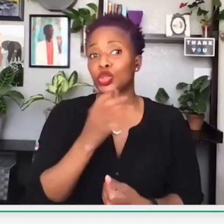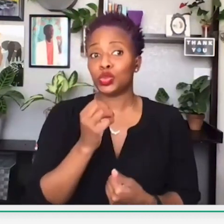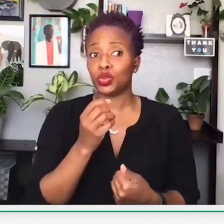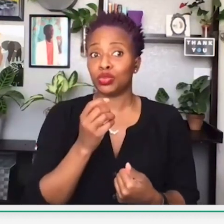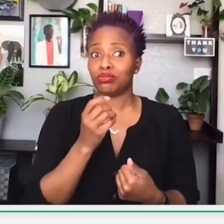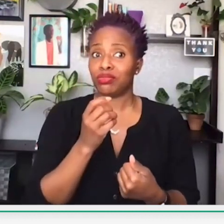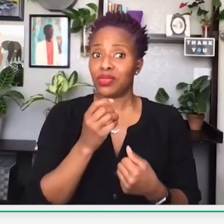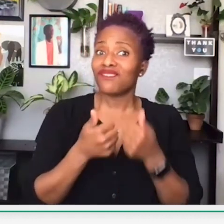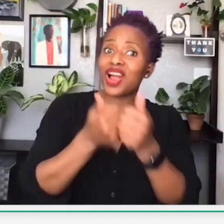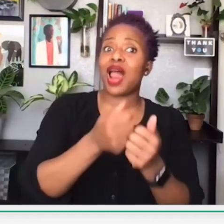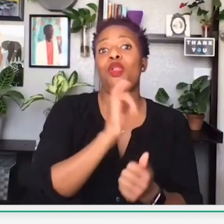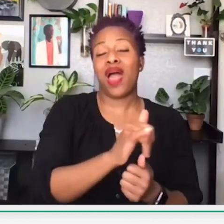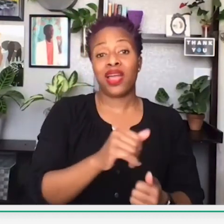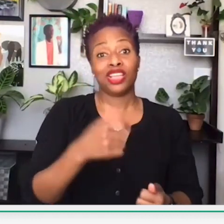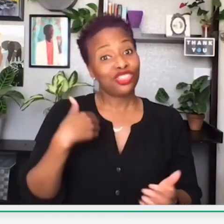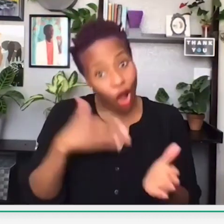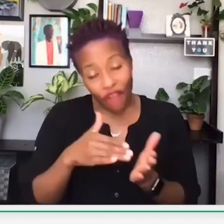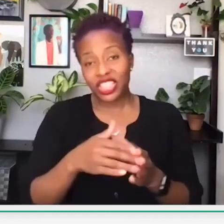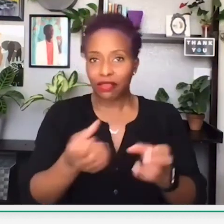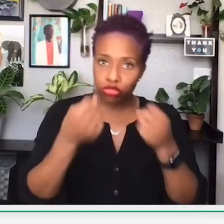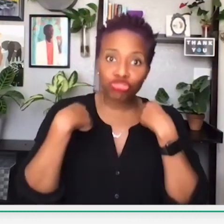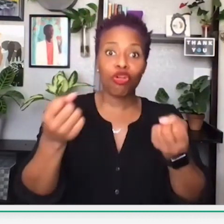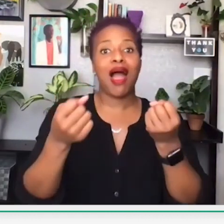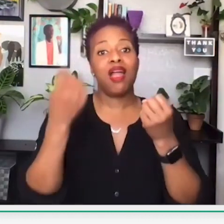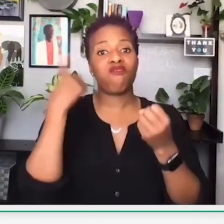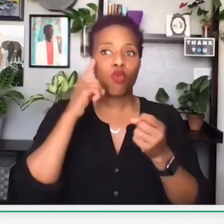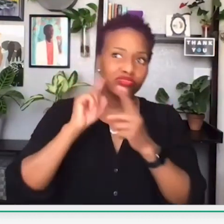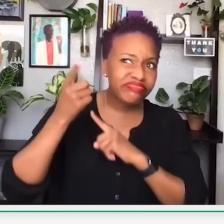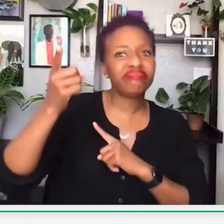She found that it was very challenging to follow that goal.